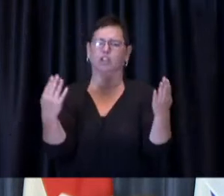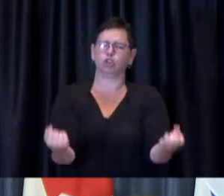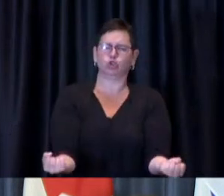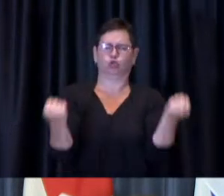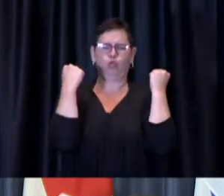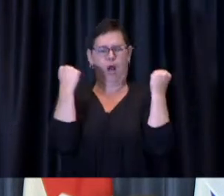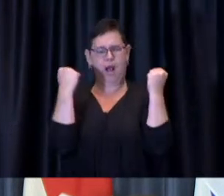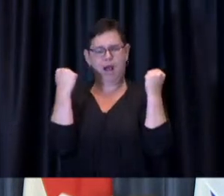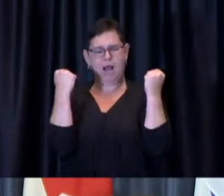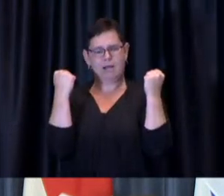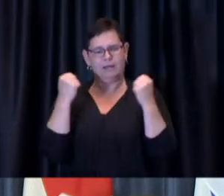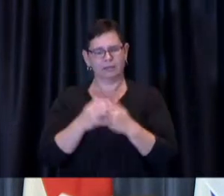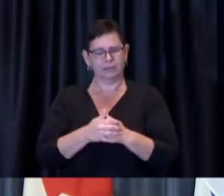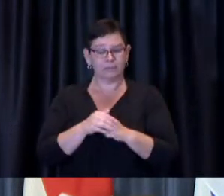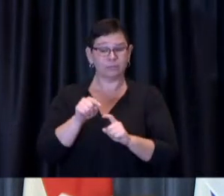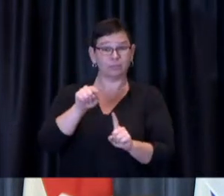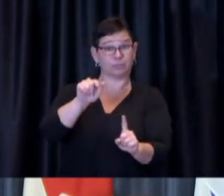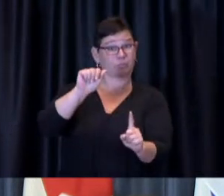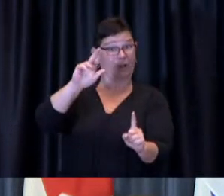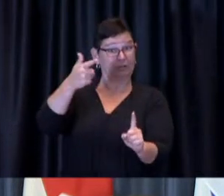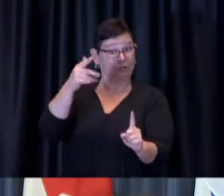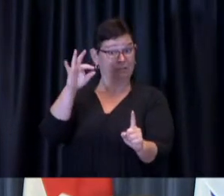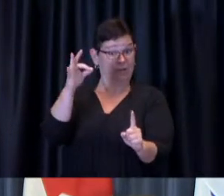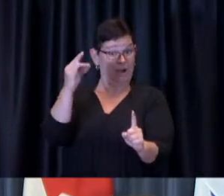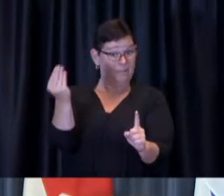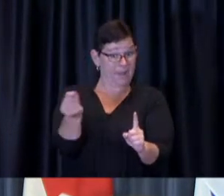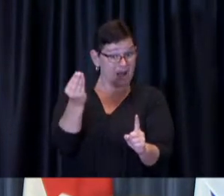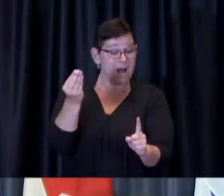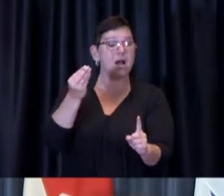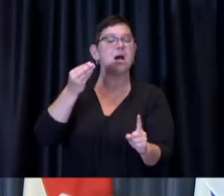the City of Toronto will begin a safe and gradual reopening of our City buildings.